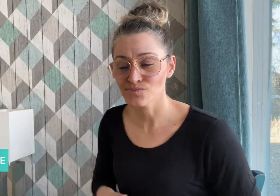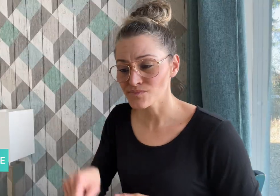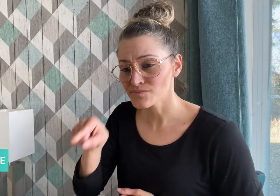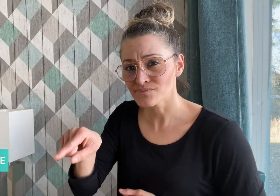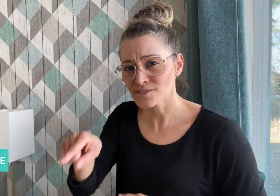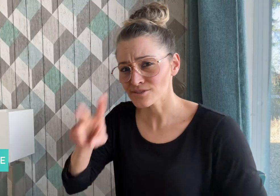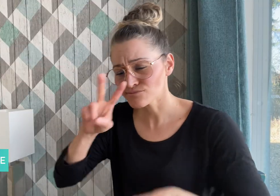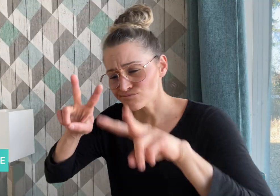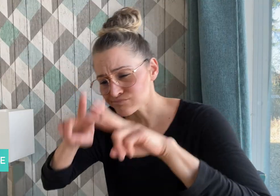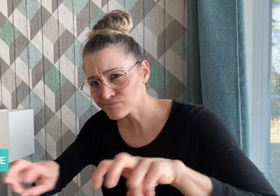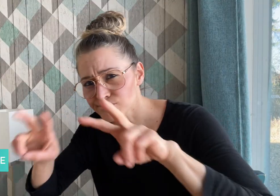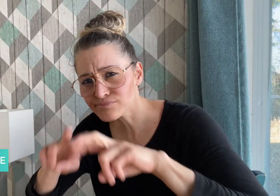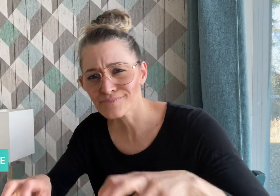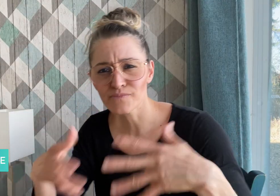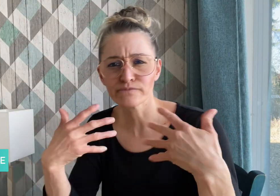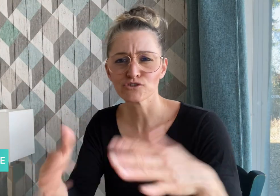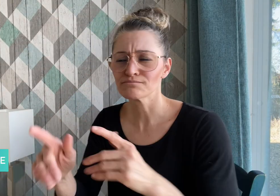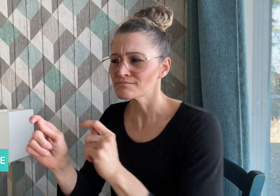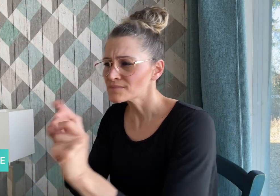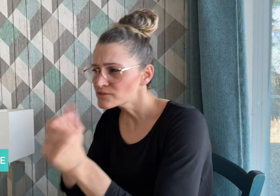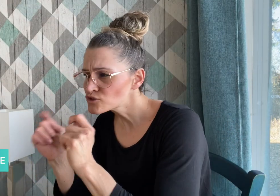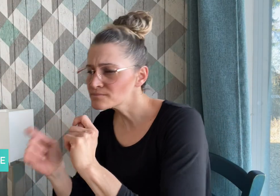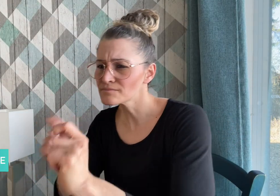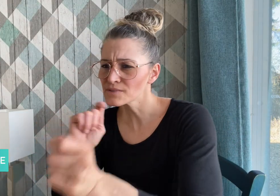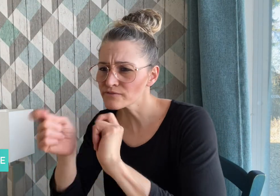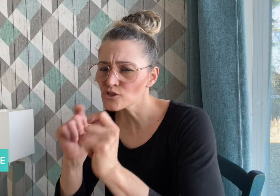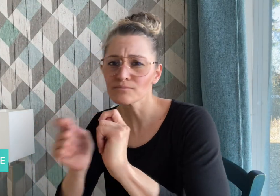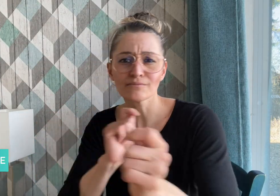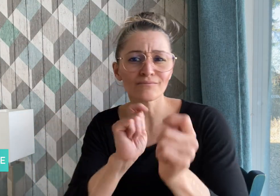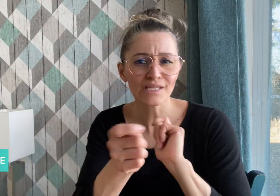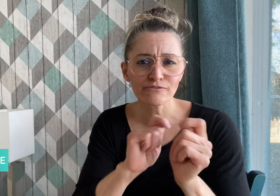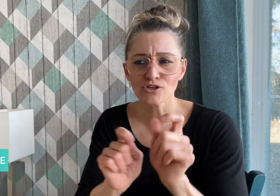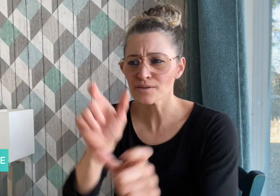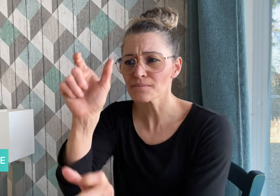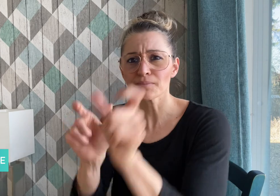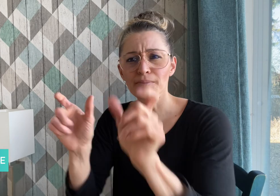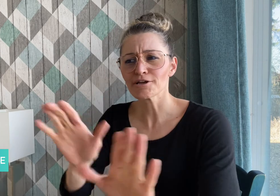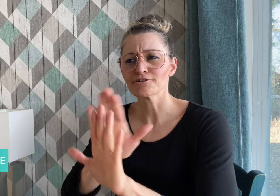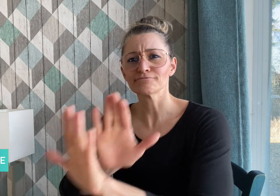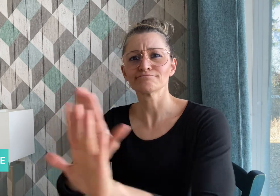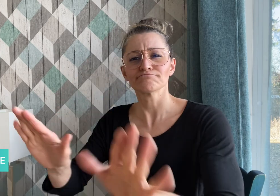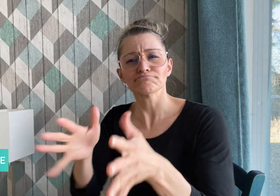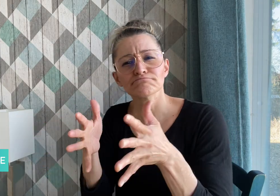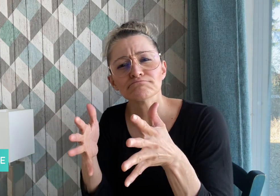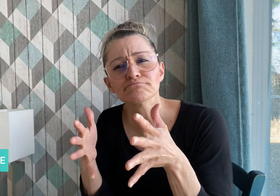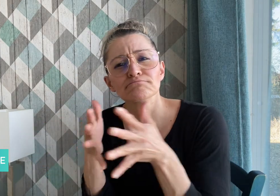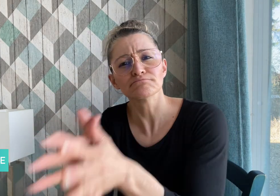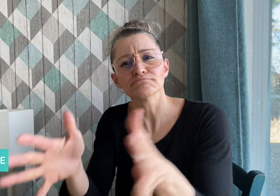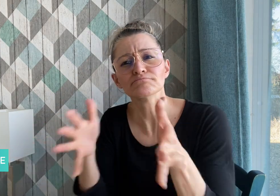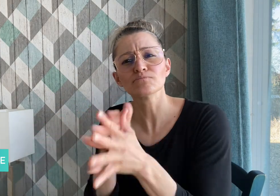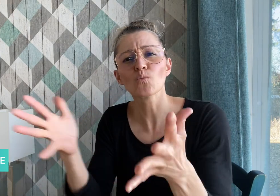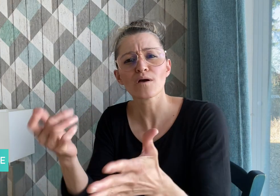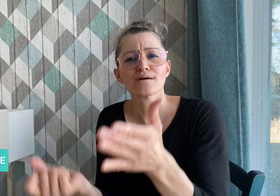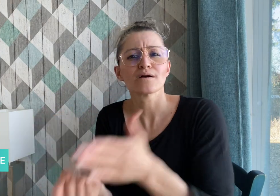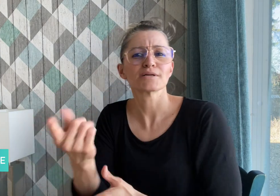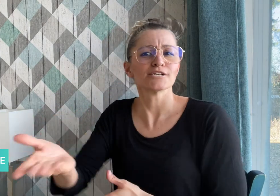Participants in the study shared stories about their